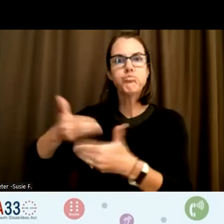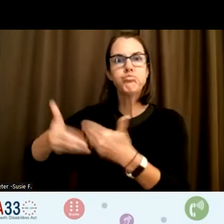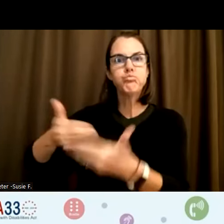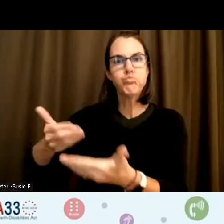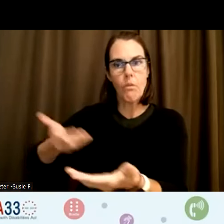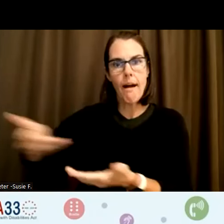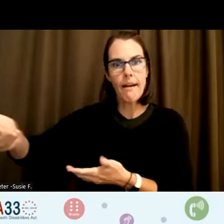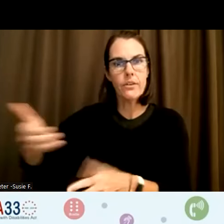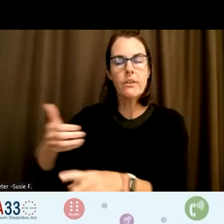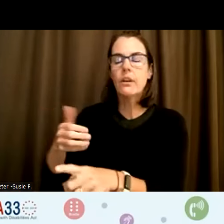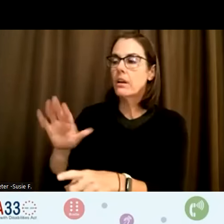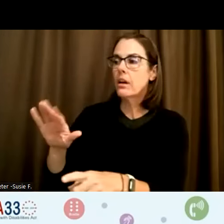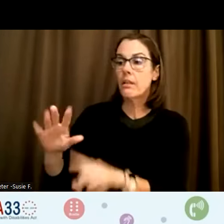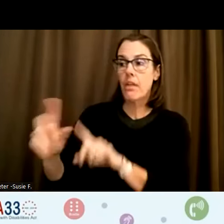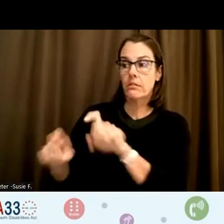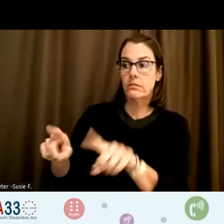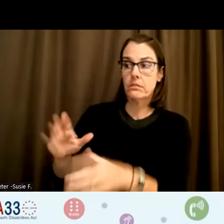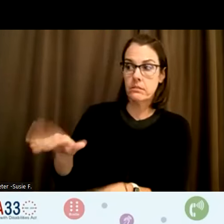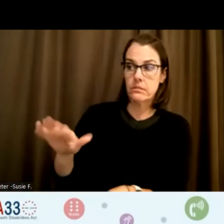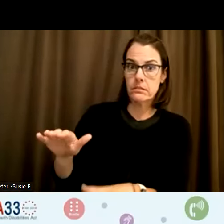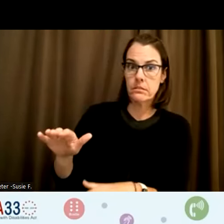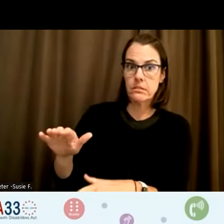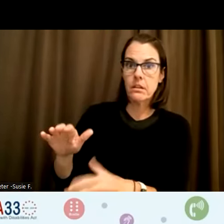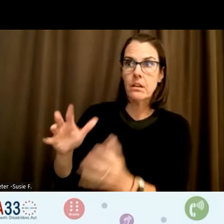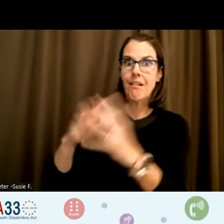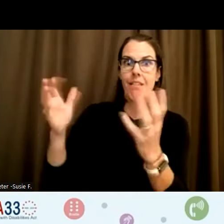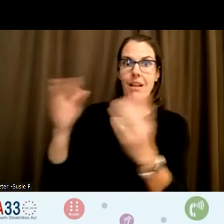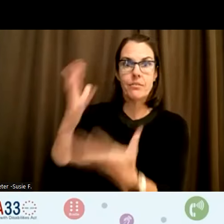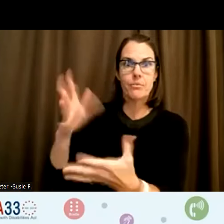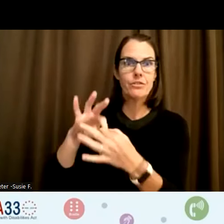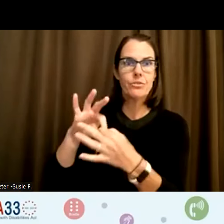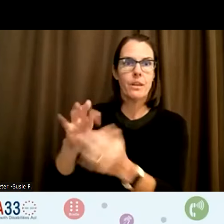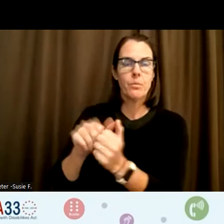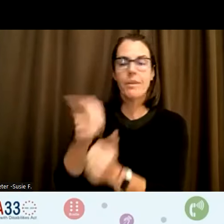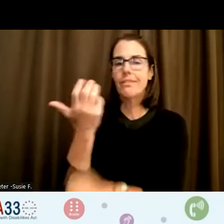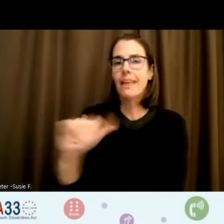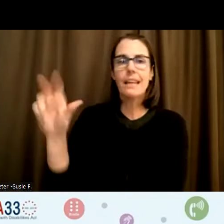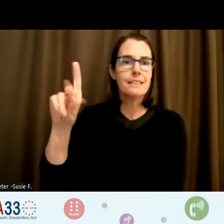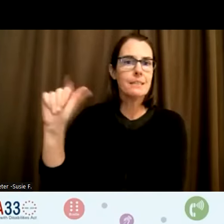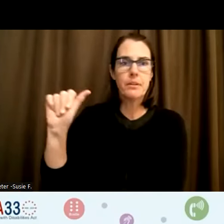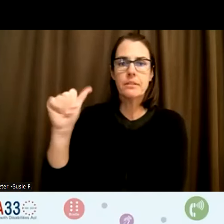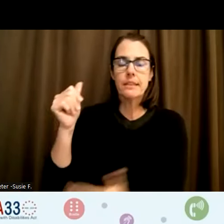they asked me a ton of information about any disabilities I might have,